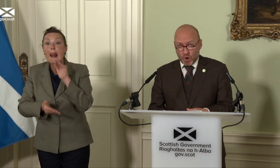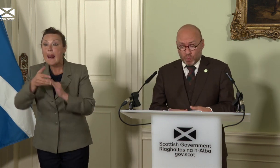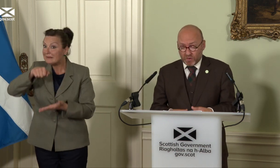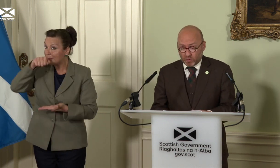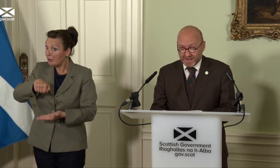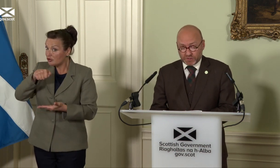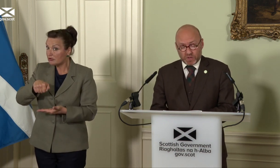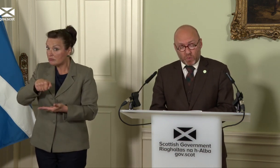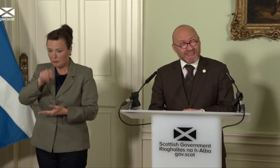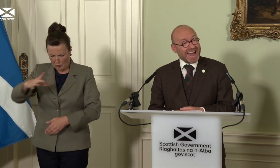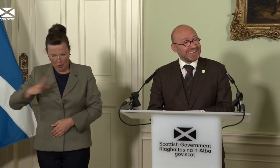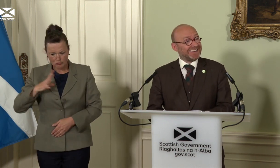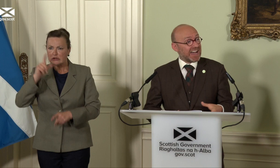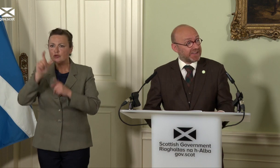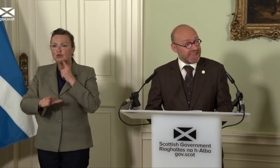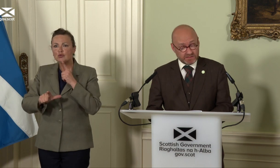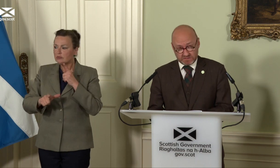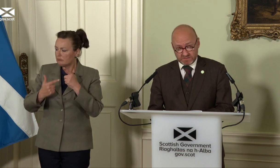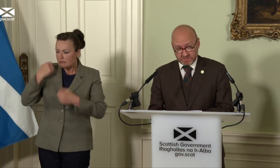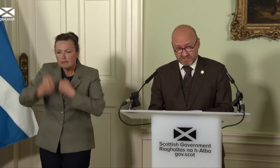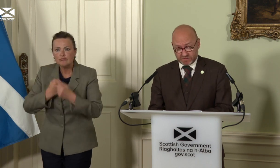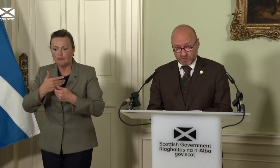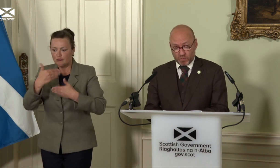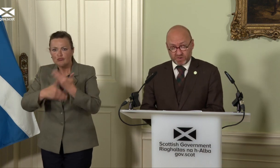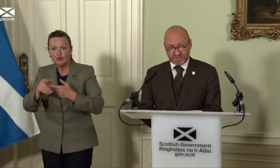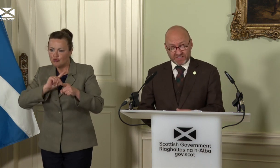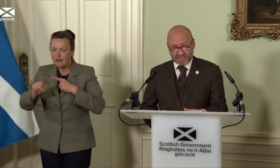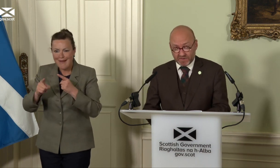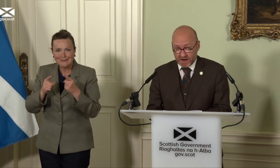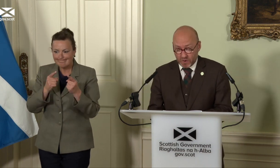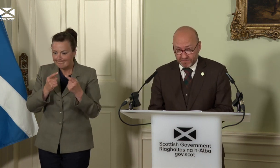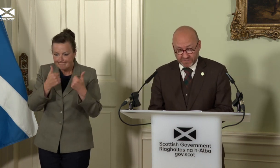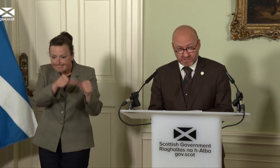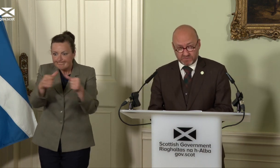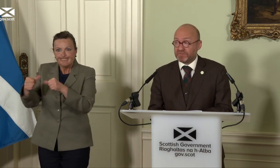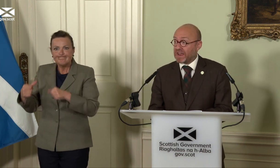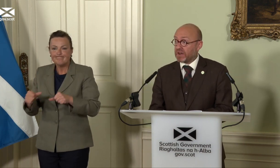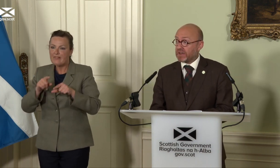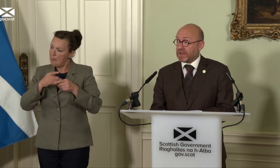we are already doing what we can to navigate these stormy waters, and deliver our vision of a fairer